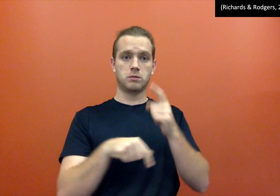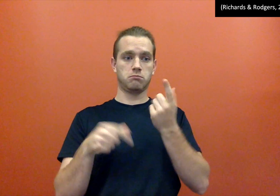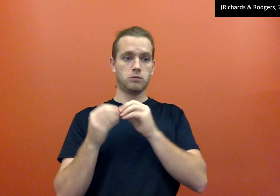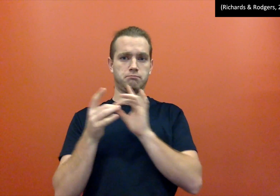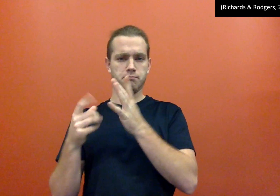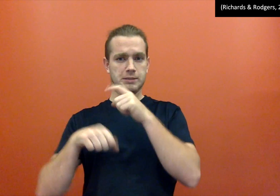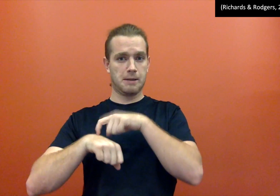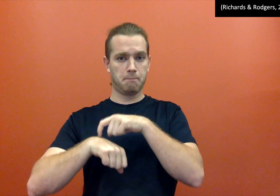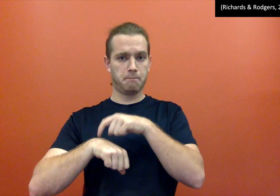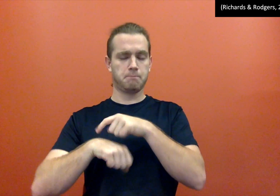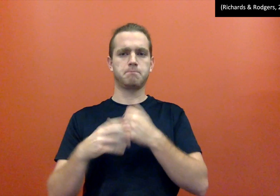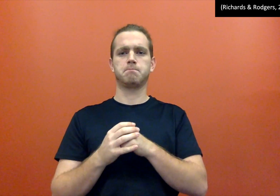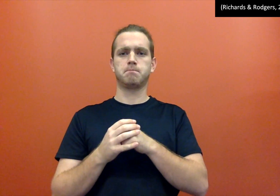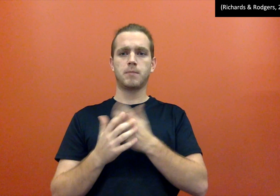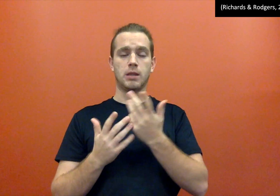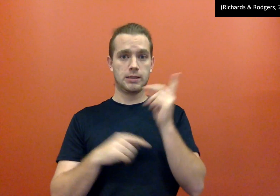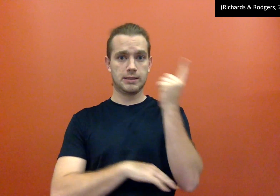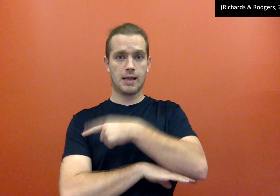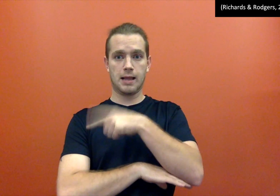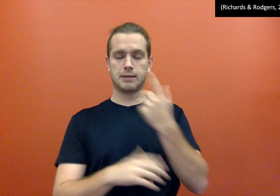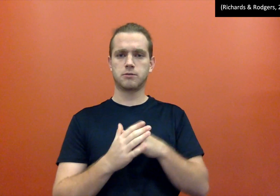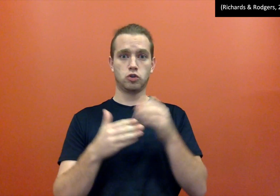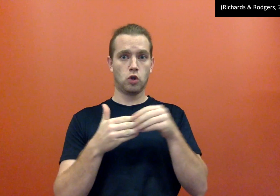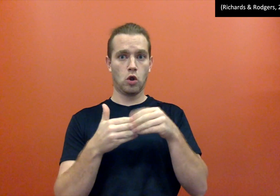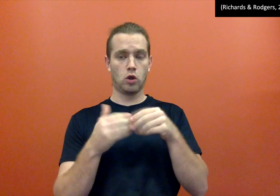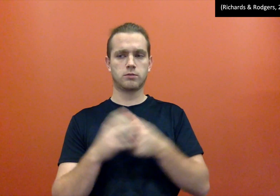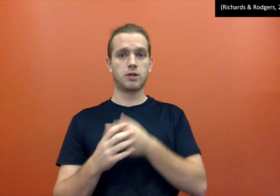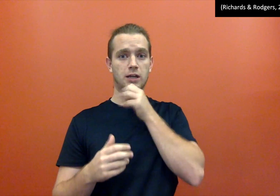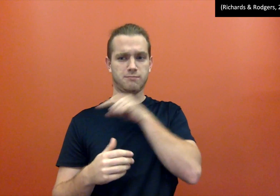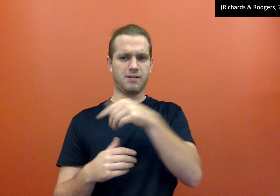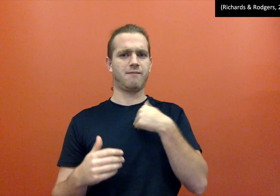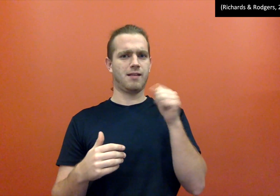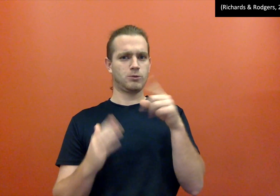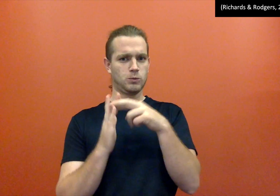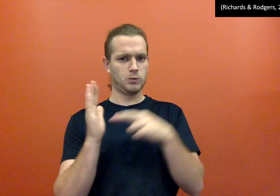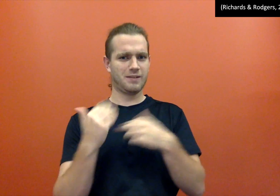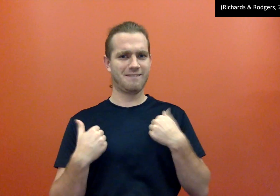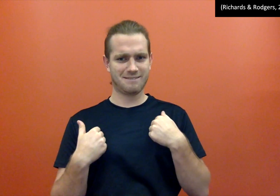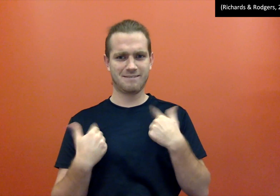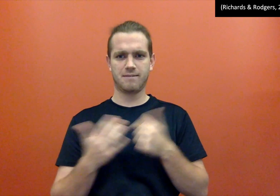Numbers such as time, date, dollar, and age. They have ASL rules.